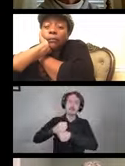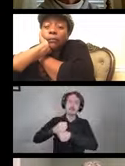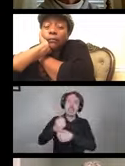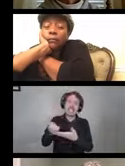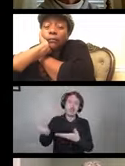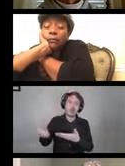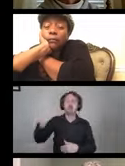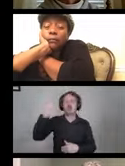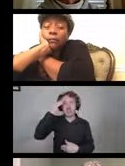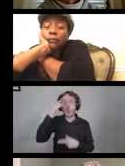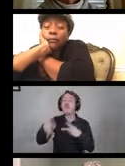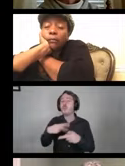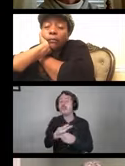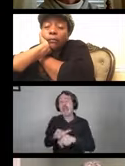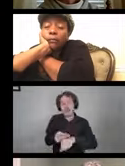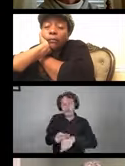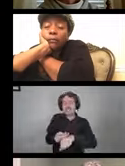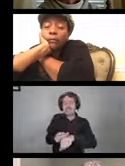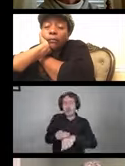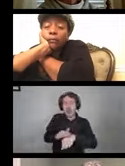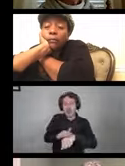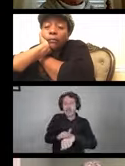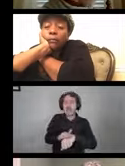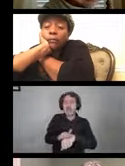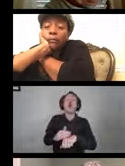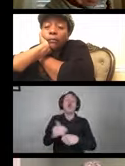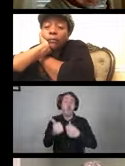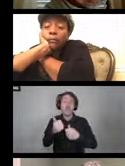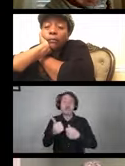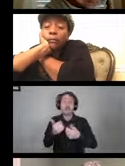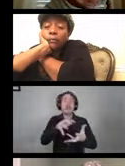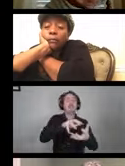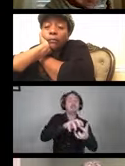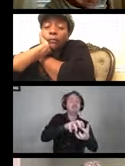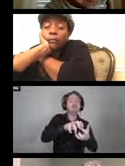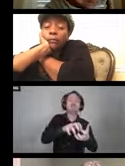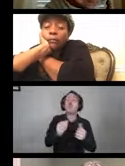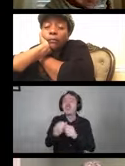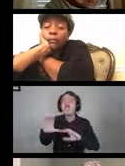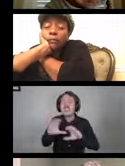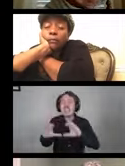and what might harm the finish of the parts. Those of you who are familiar with DME,